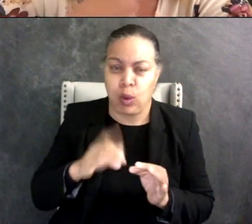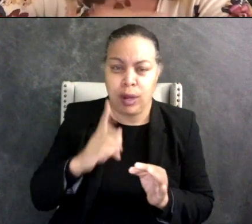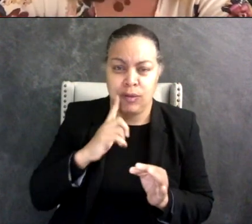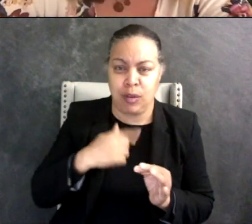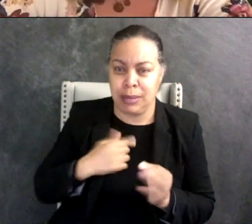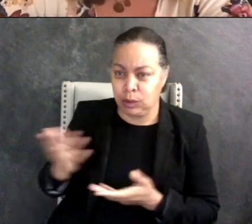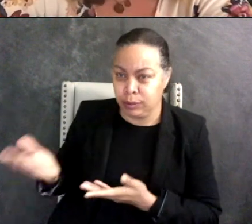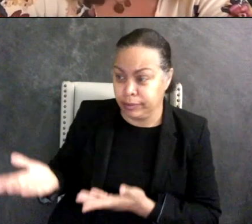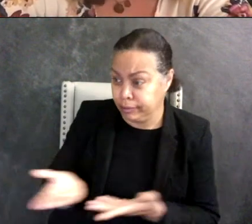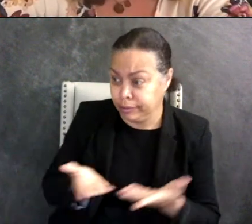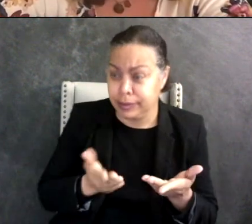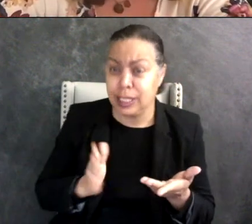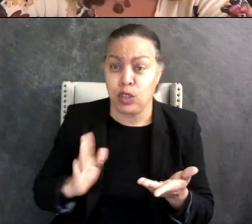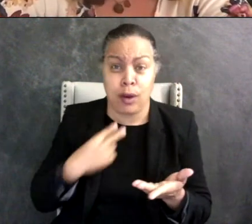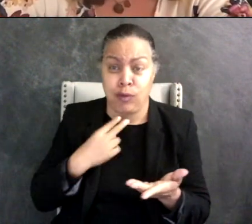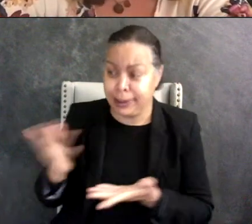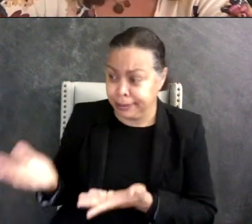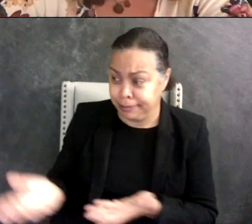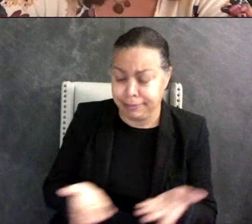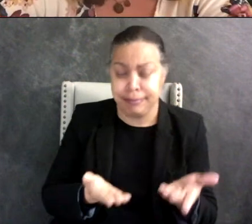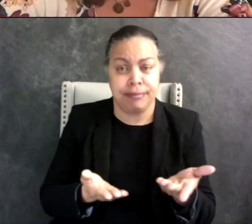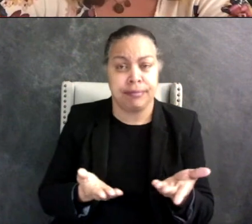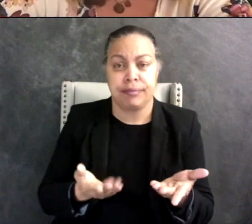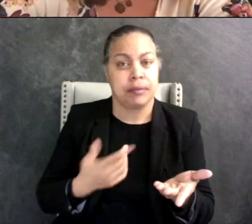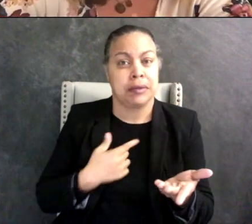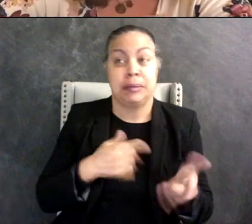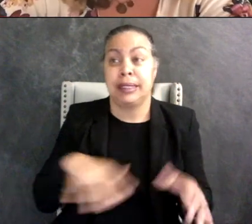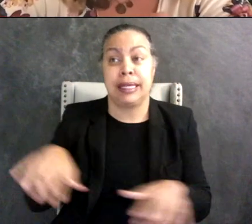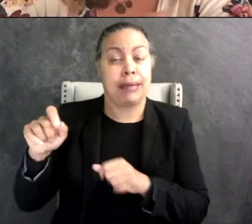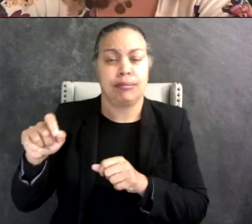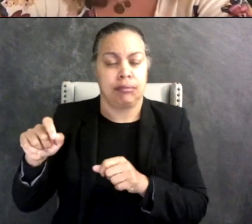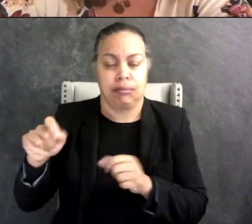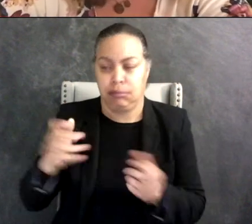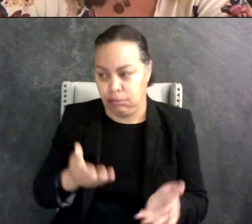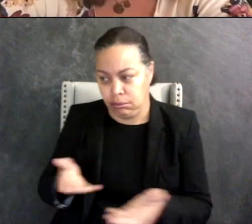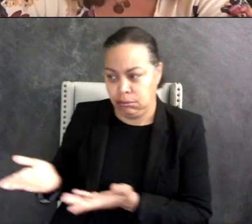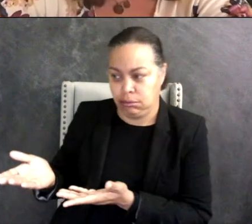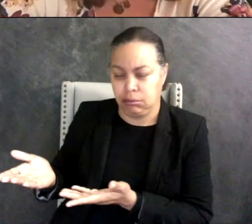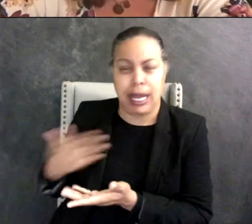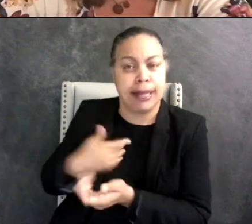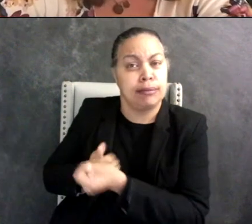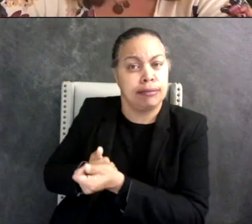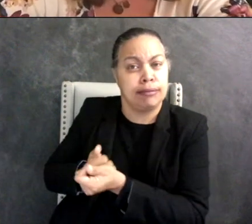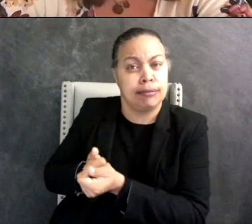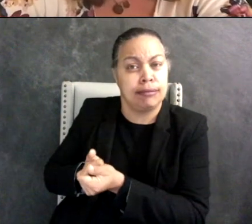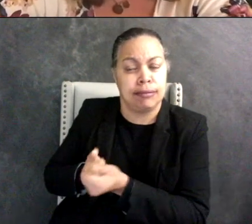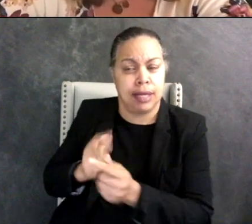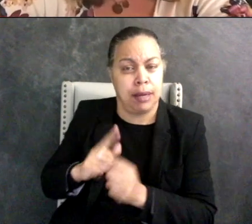not speak over them and you know be more of like the microphone rather than the actual voice.